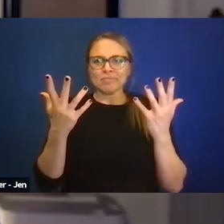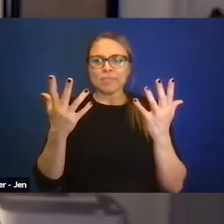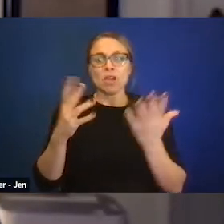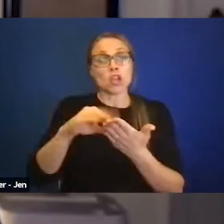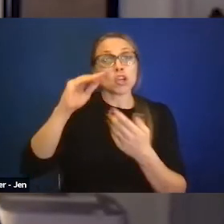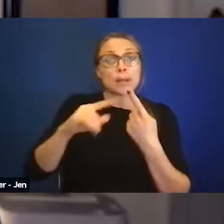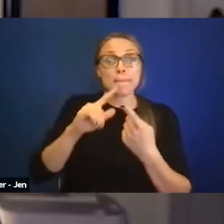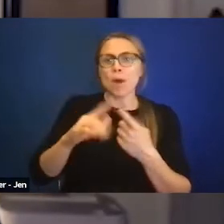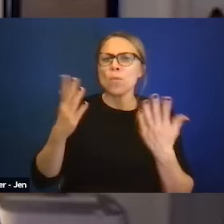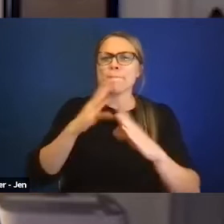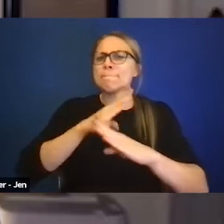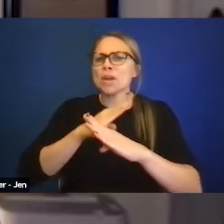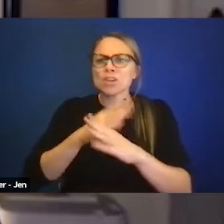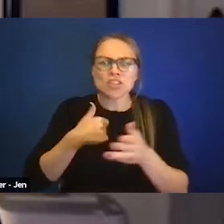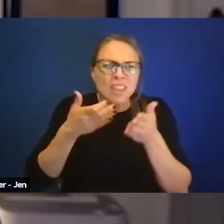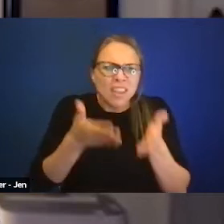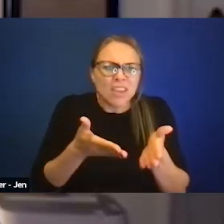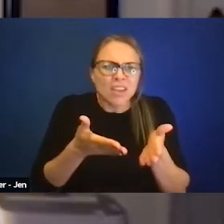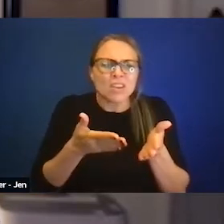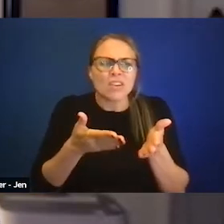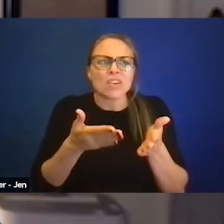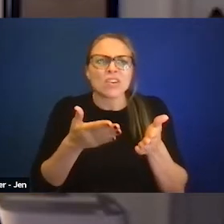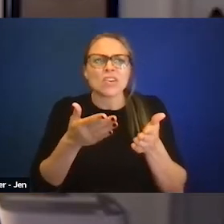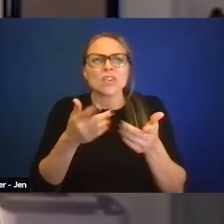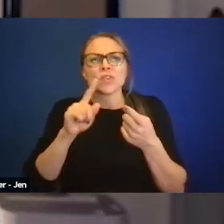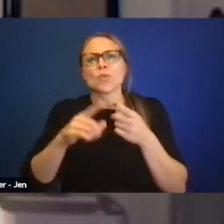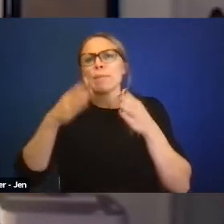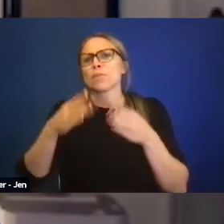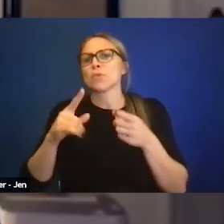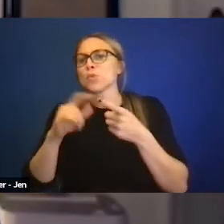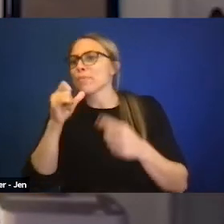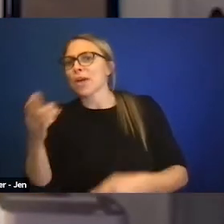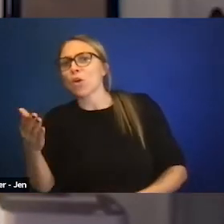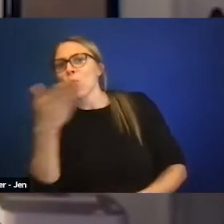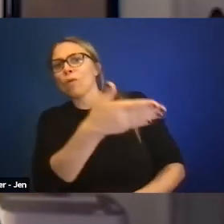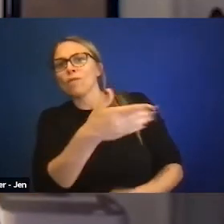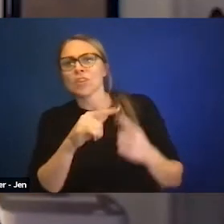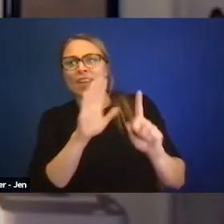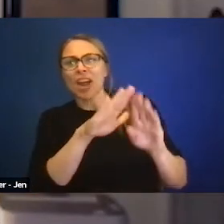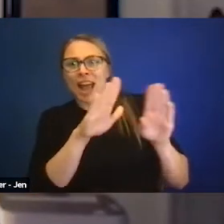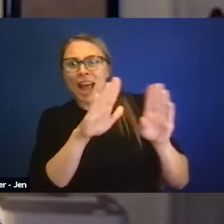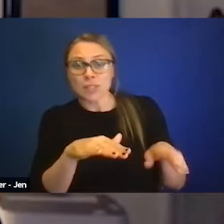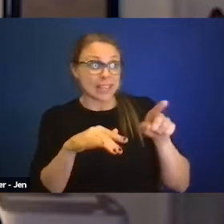of the barriers may be to someone going to somebody's house if the house isn't accessible,